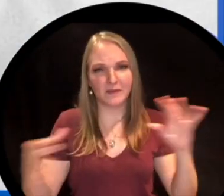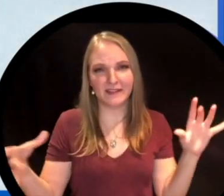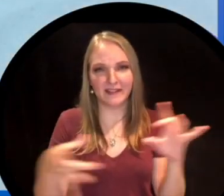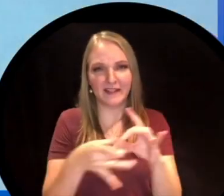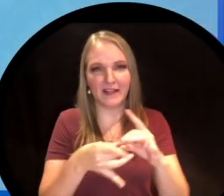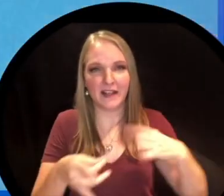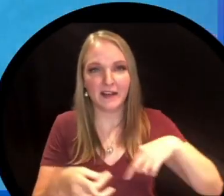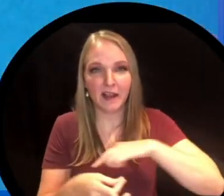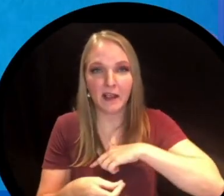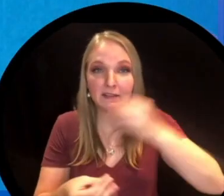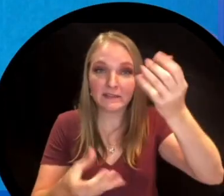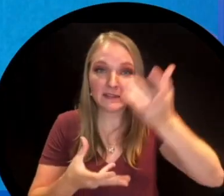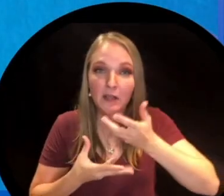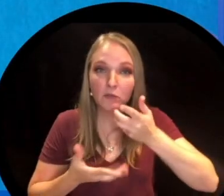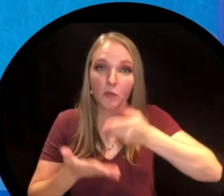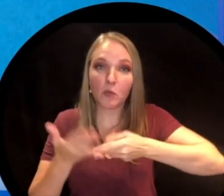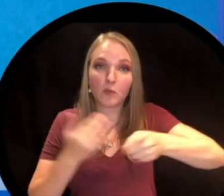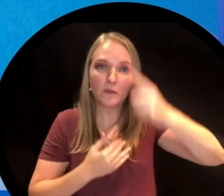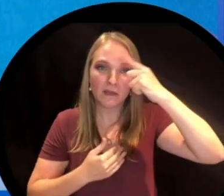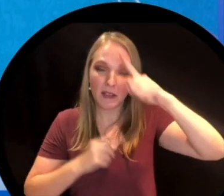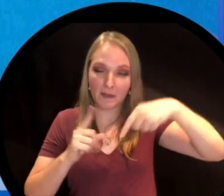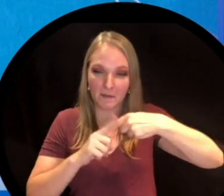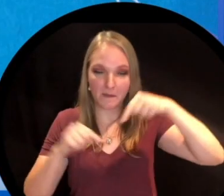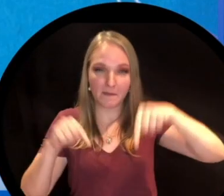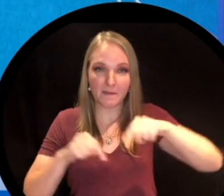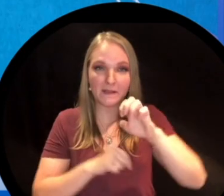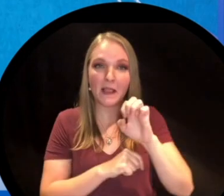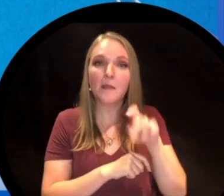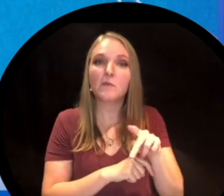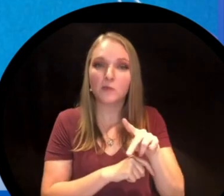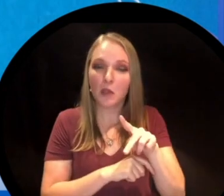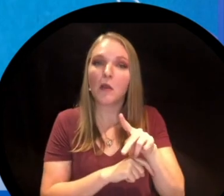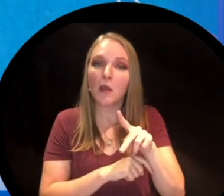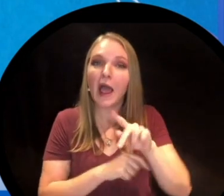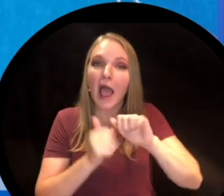Tell us what you thought of this episode by filling out the survey on the telling tales